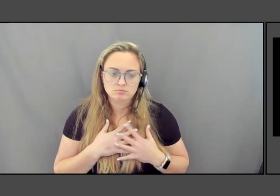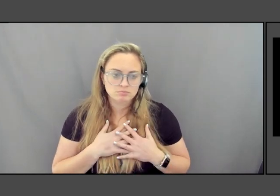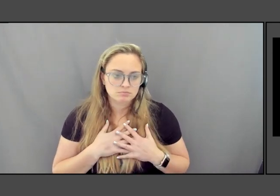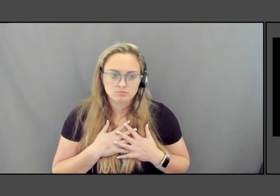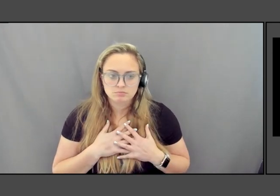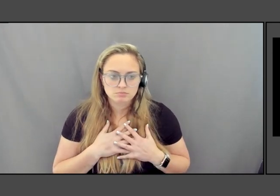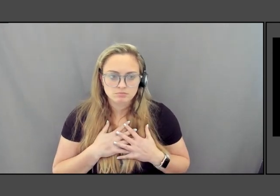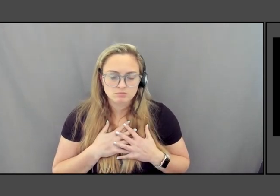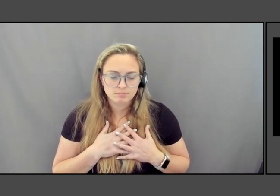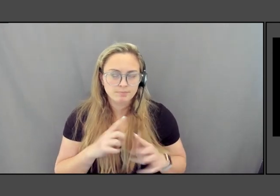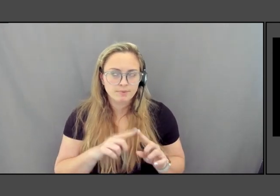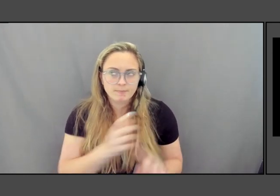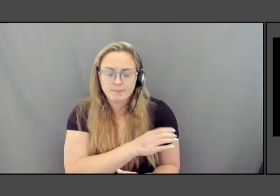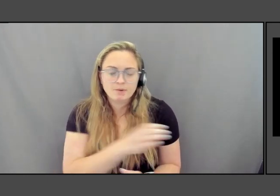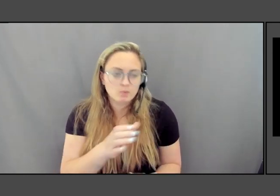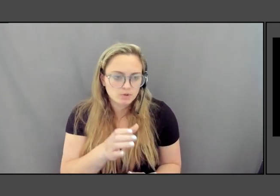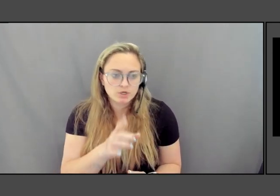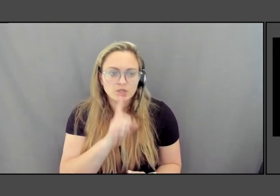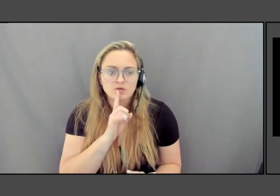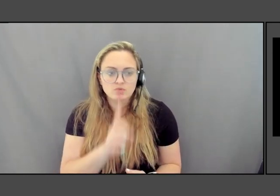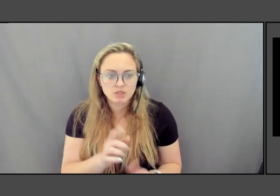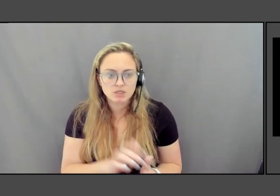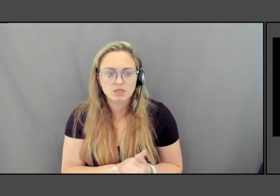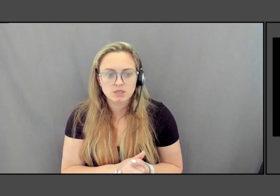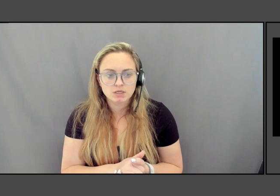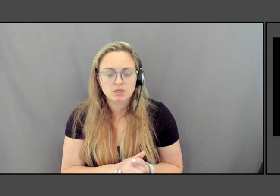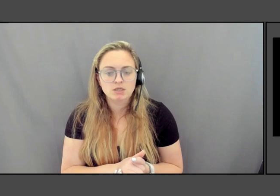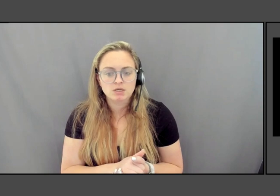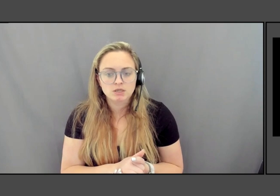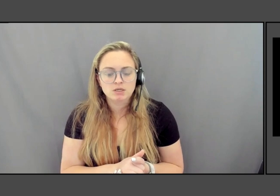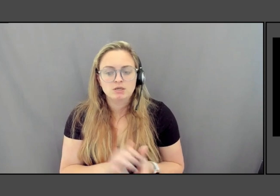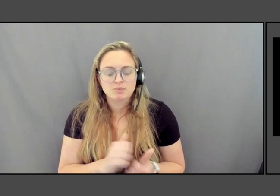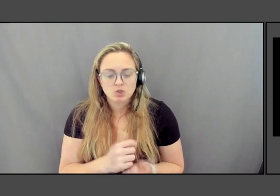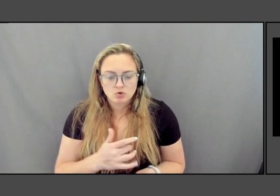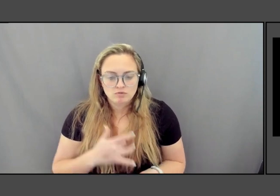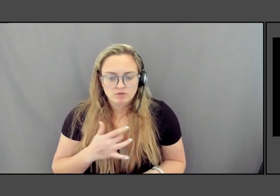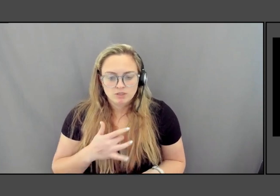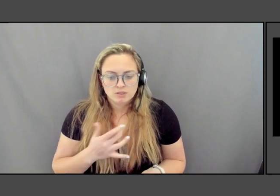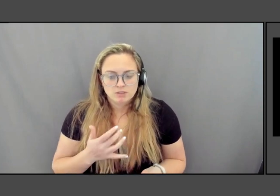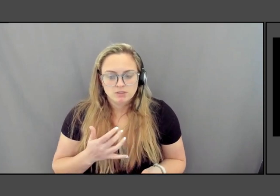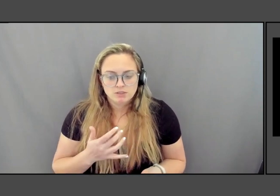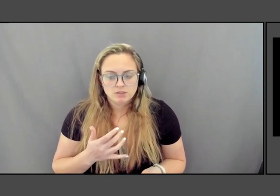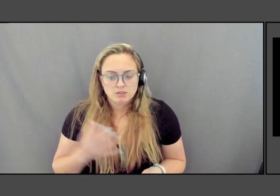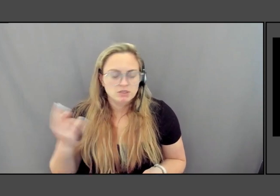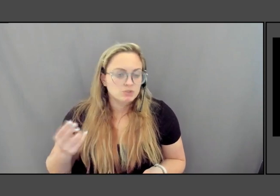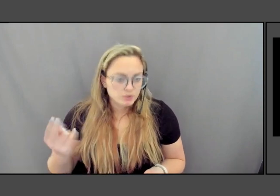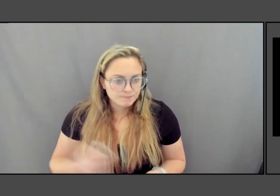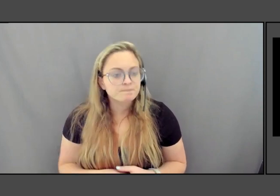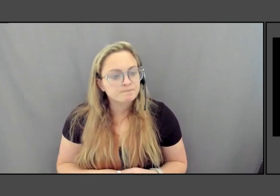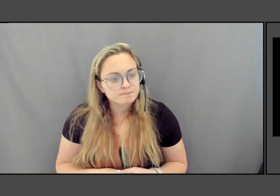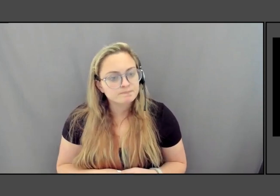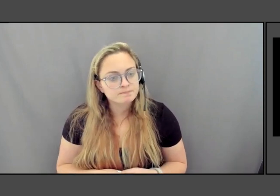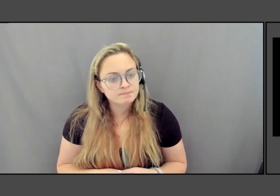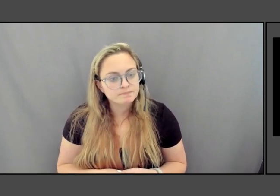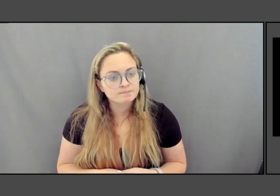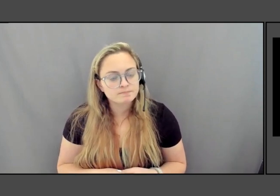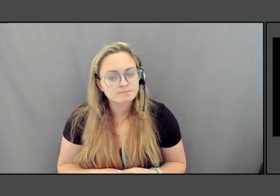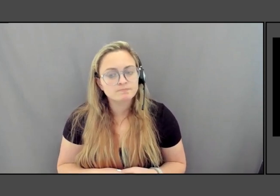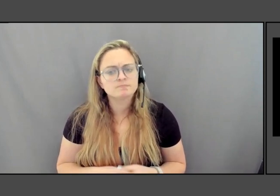and they really make you feel that history. And someone actually in the chat just wrote